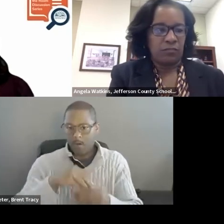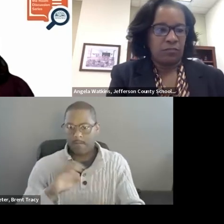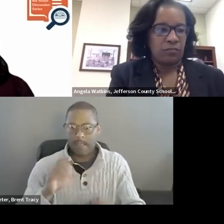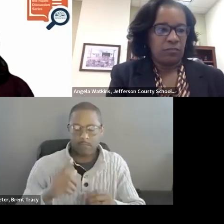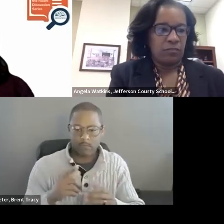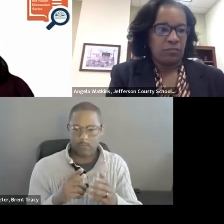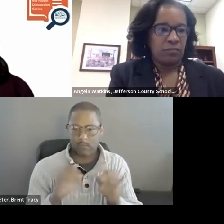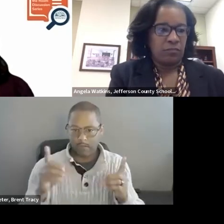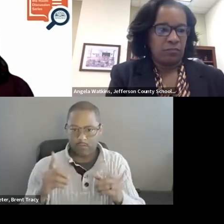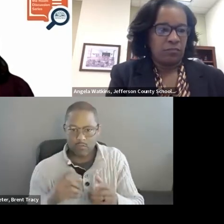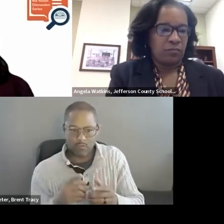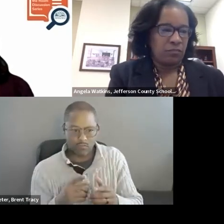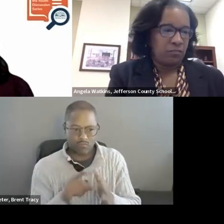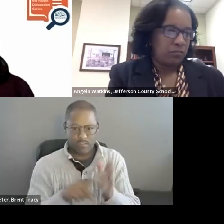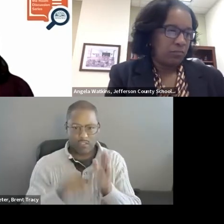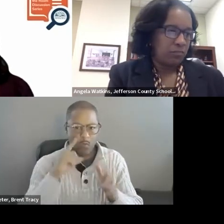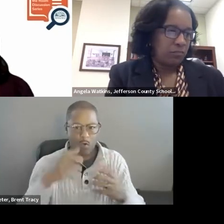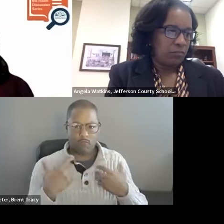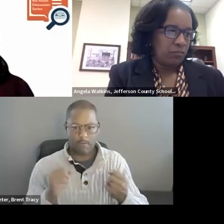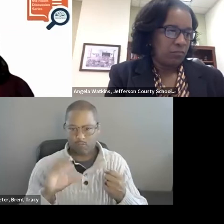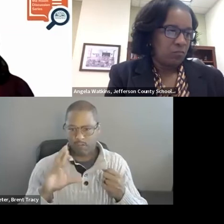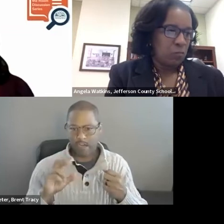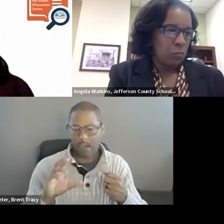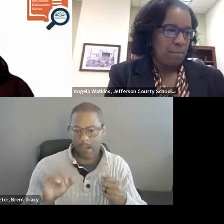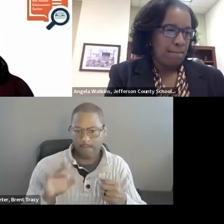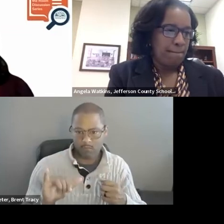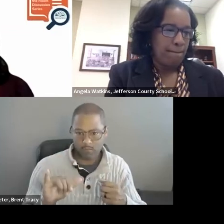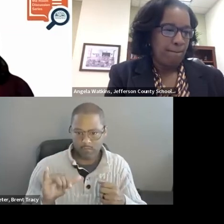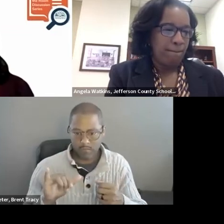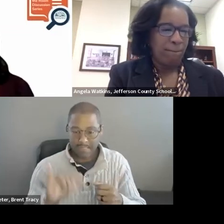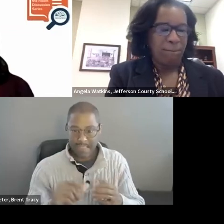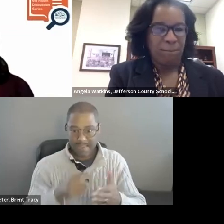synthesis brief that I co authored goes through